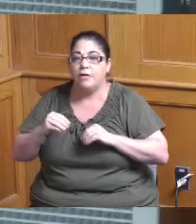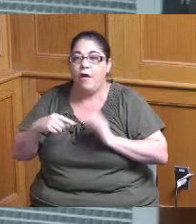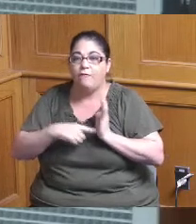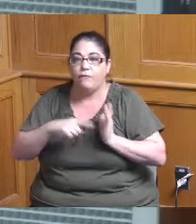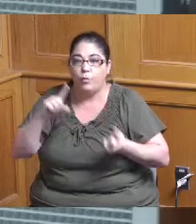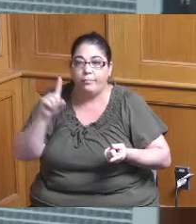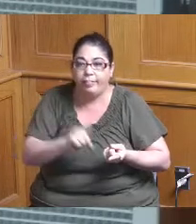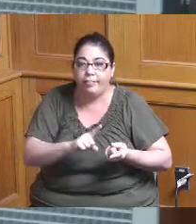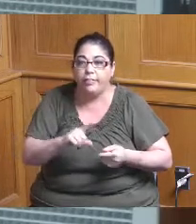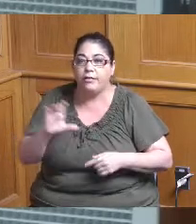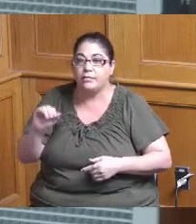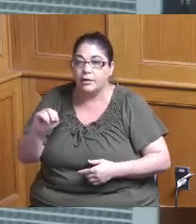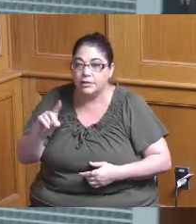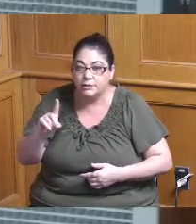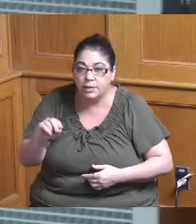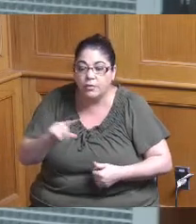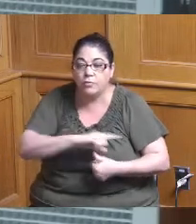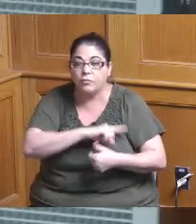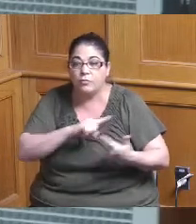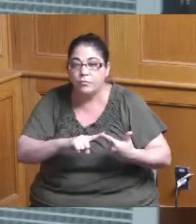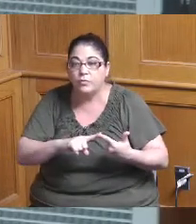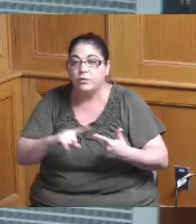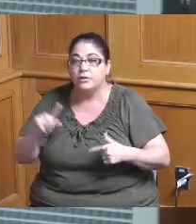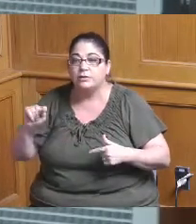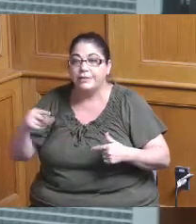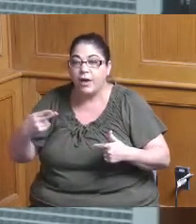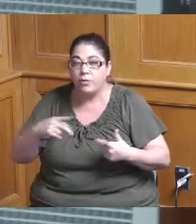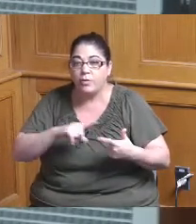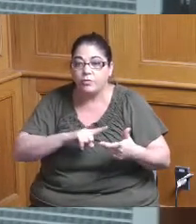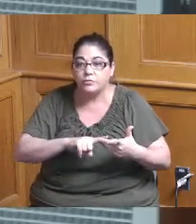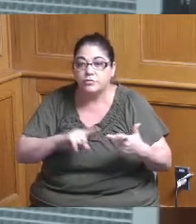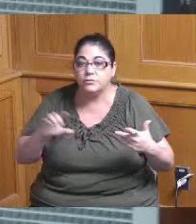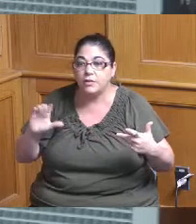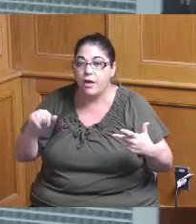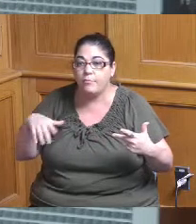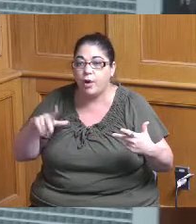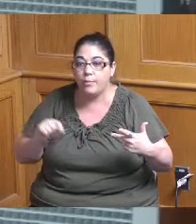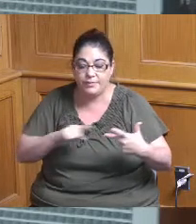if they're the condos if they're the town homes if they're the apartments they've they've talked to